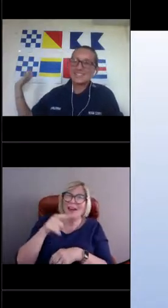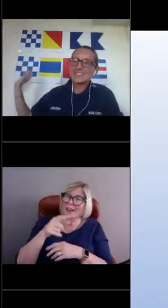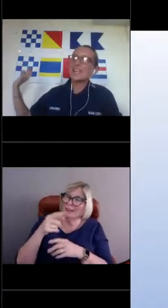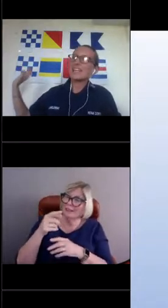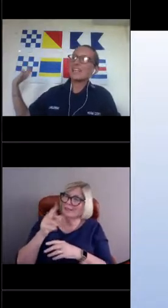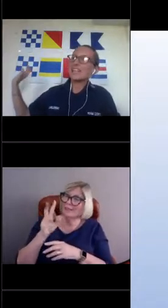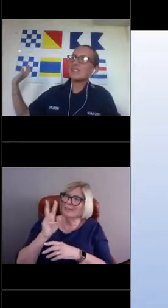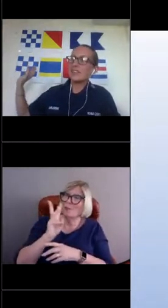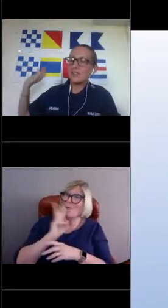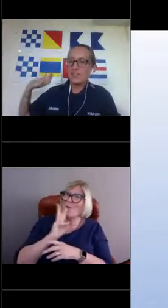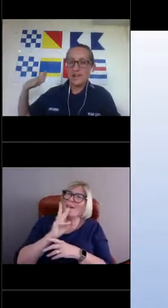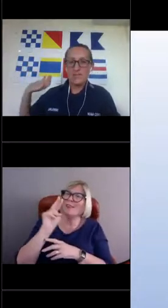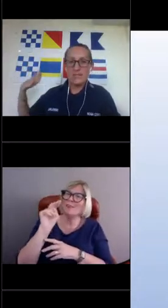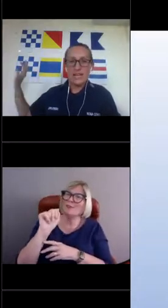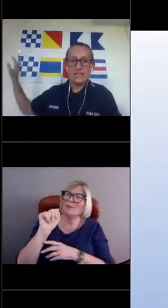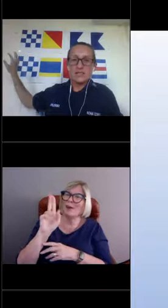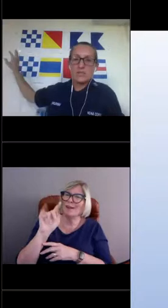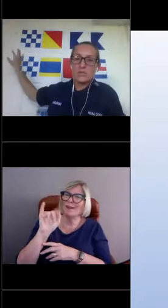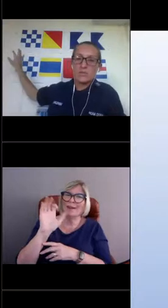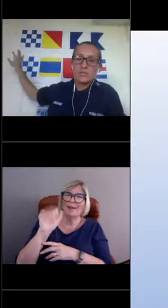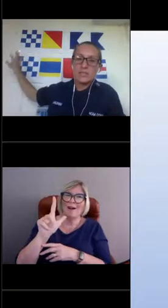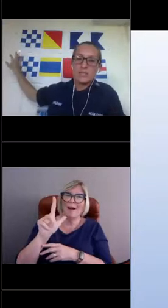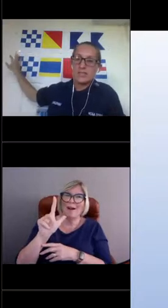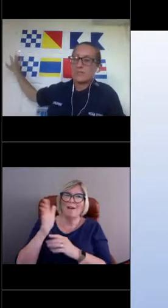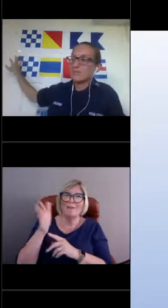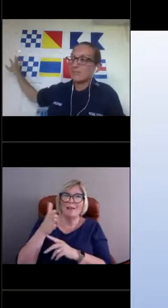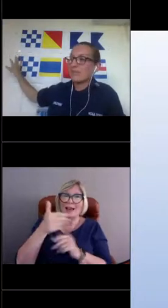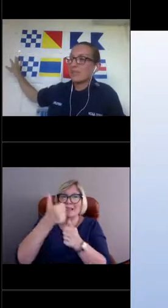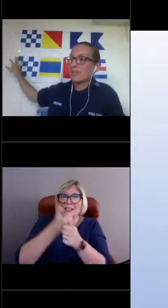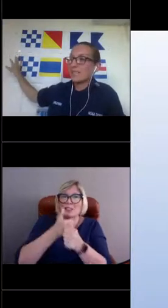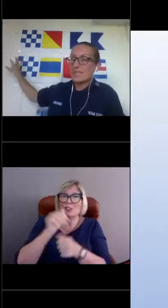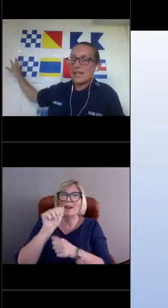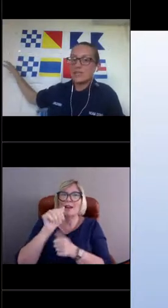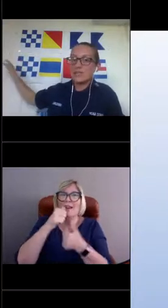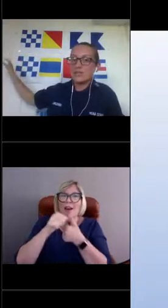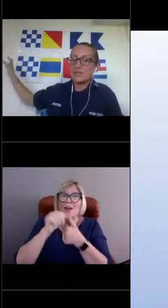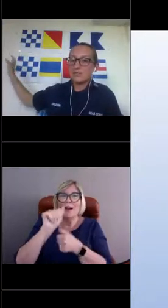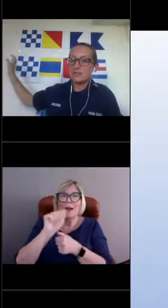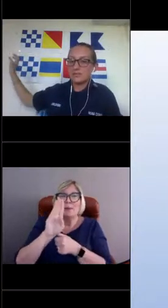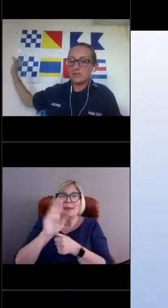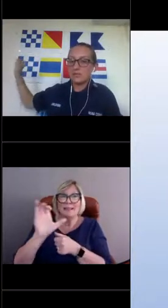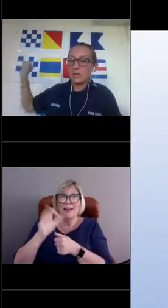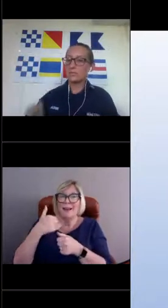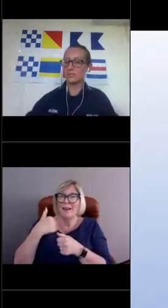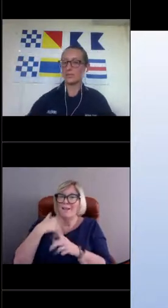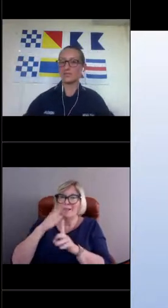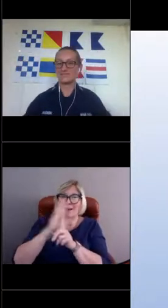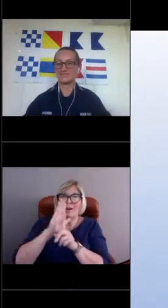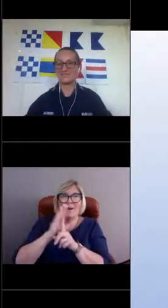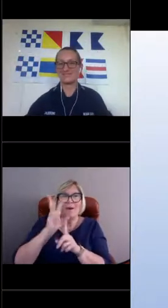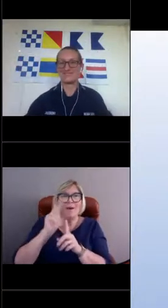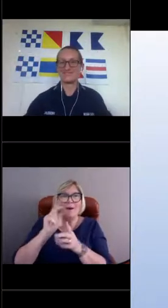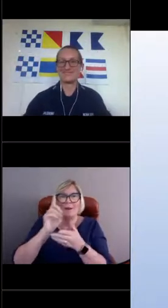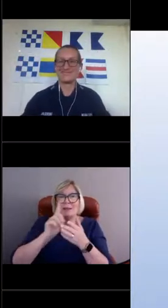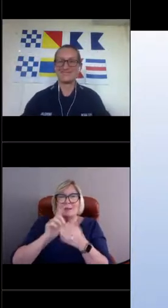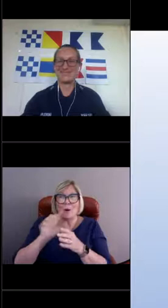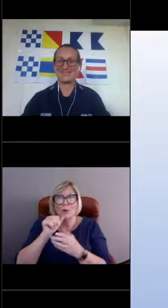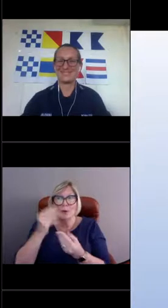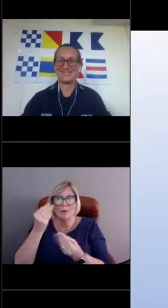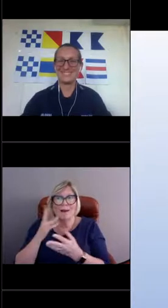and each letter of the alphabet has its own design, if you will. [Nicole] Don't tell us, Texas knows what it says.